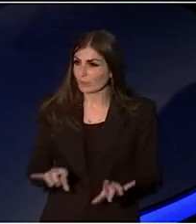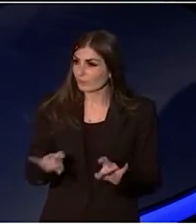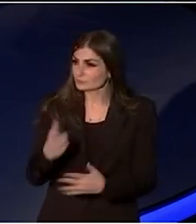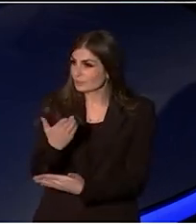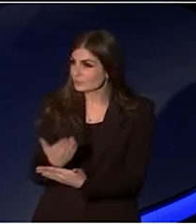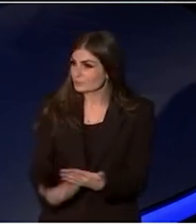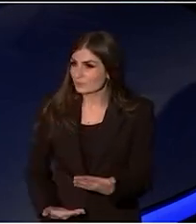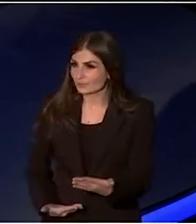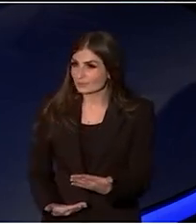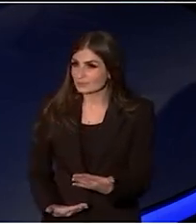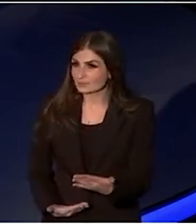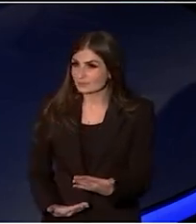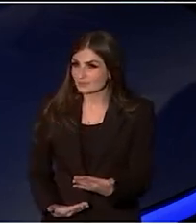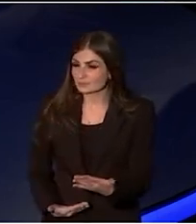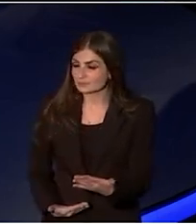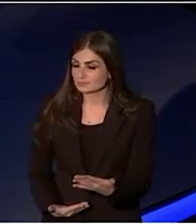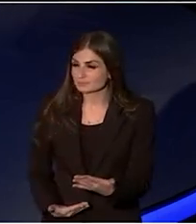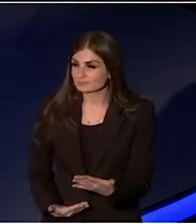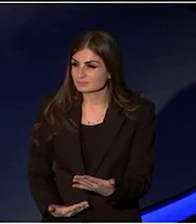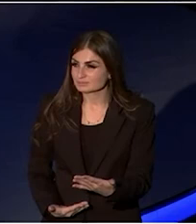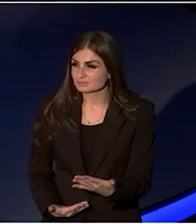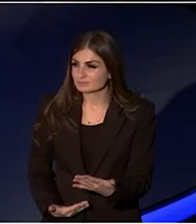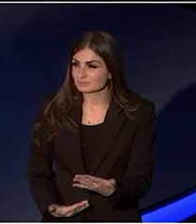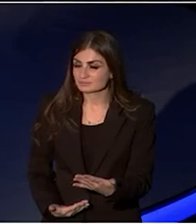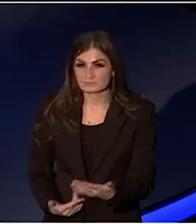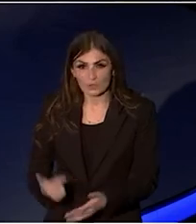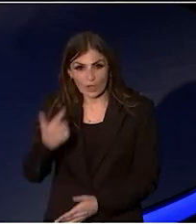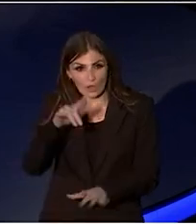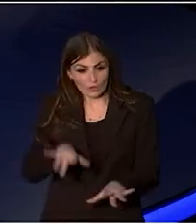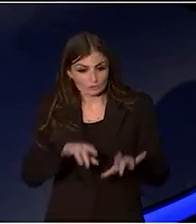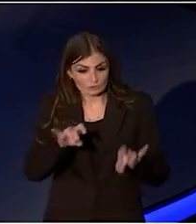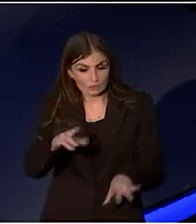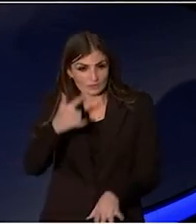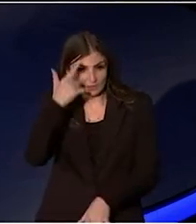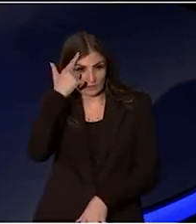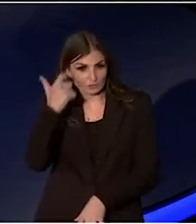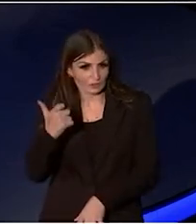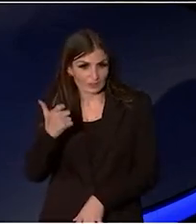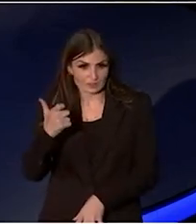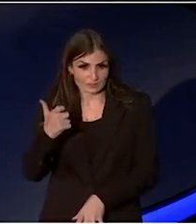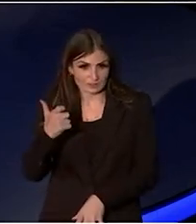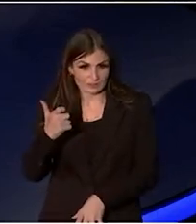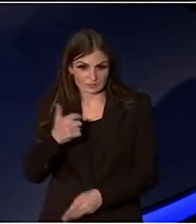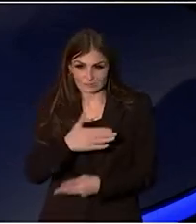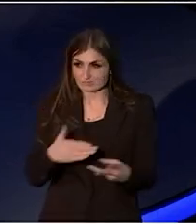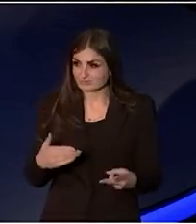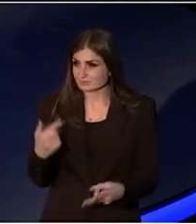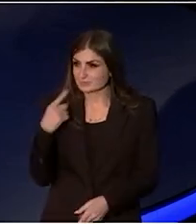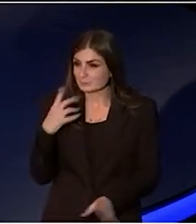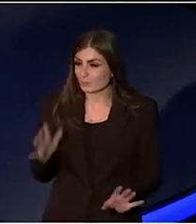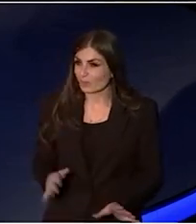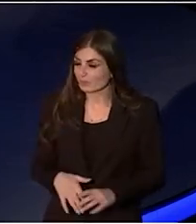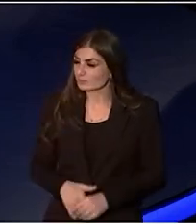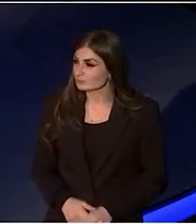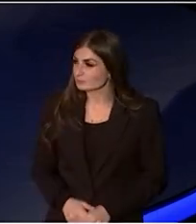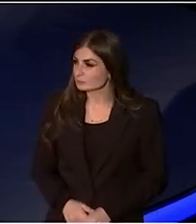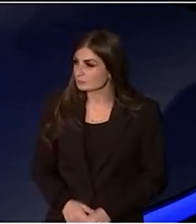simply to Australian creativity in all its forms.